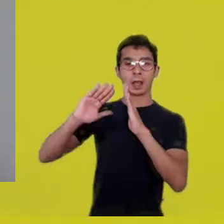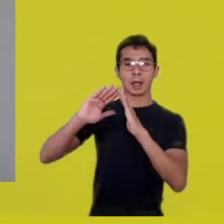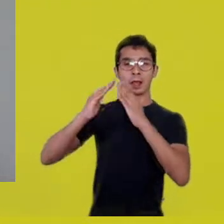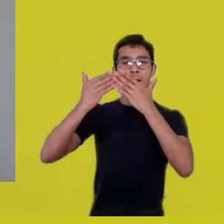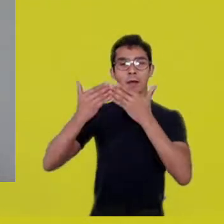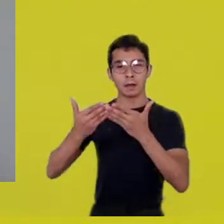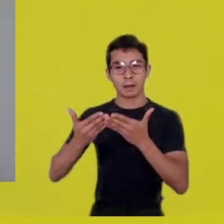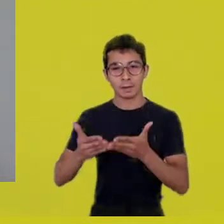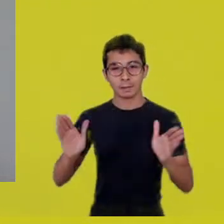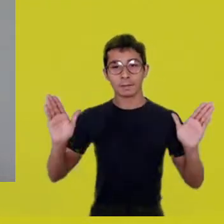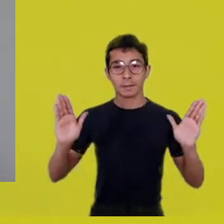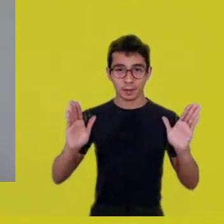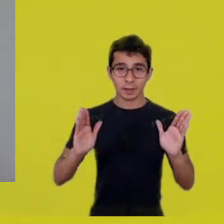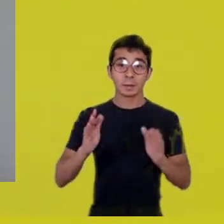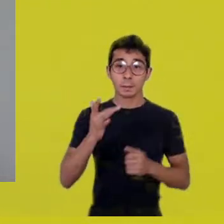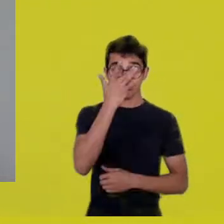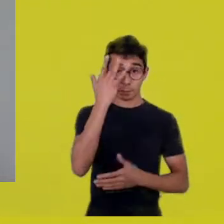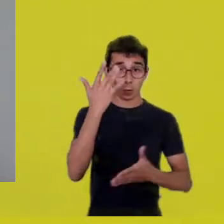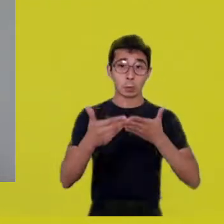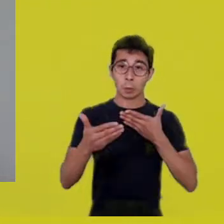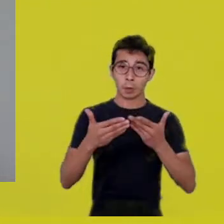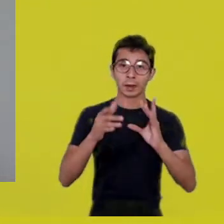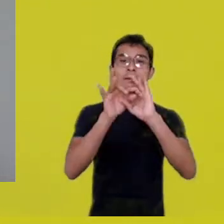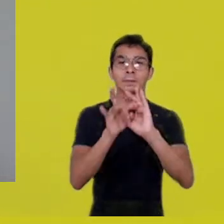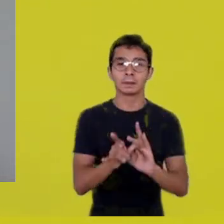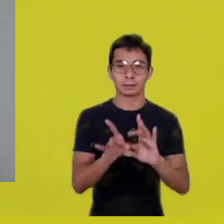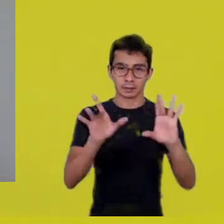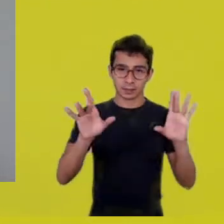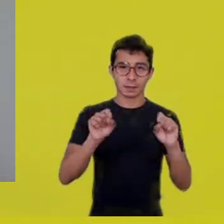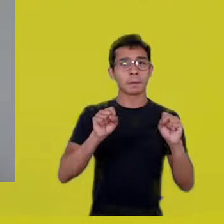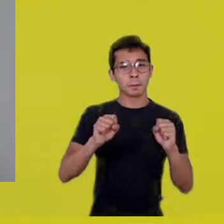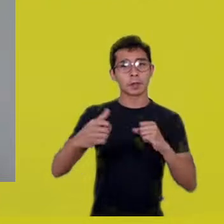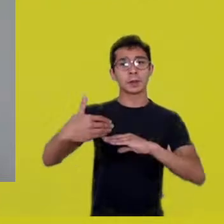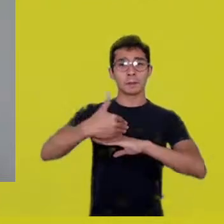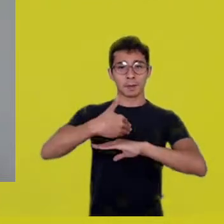Anyone can log onto YouTube and participate in these meetings.